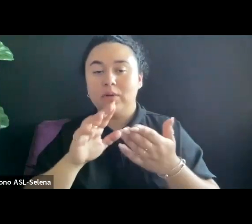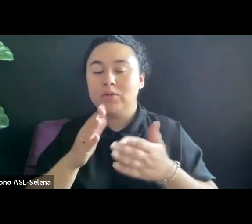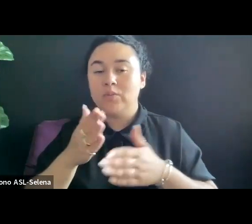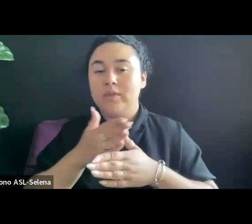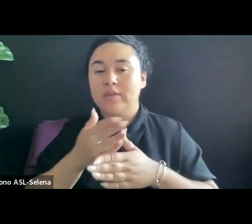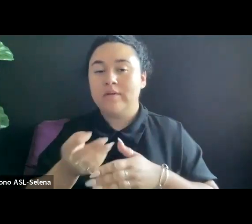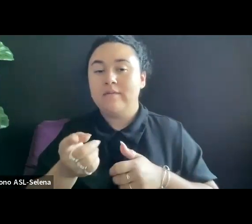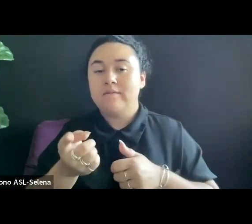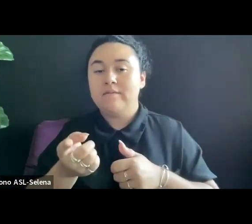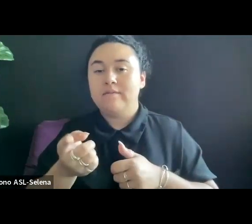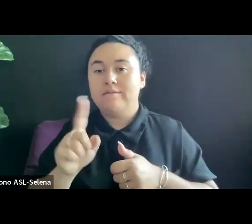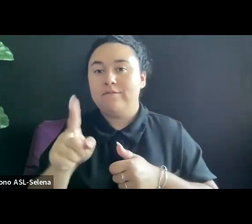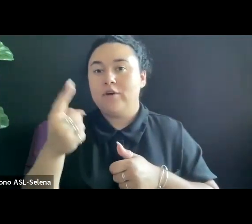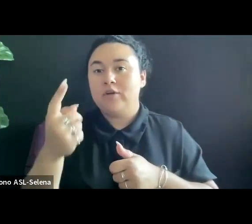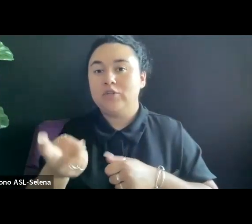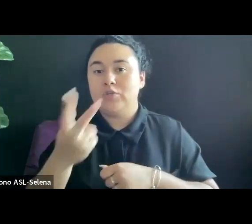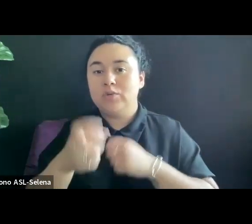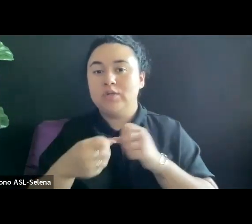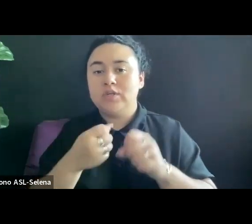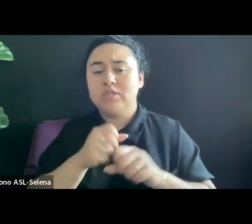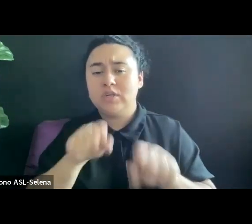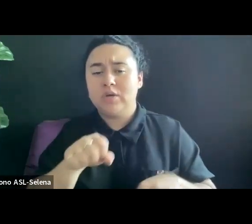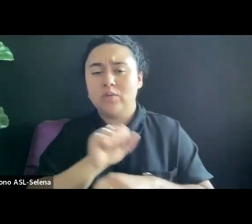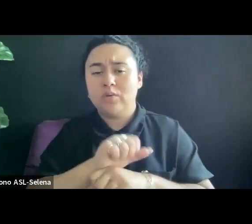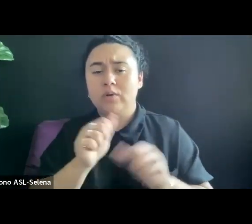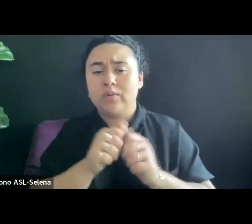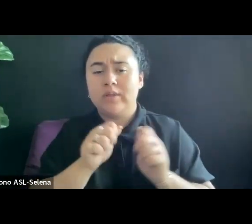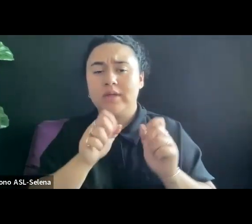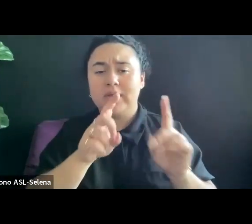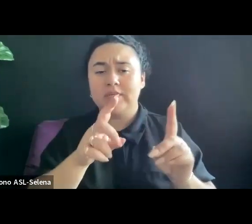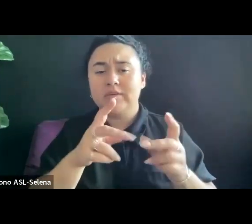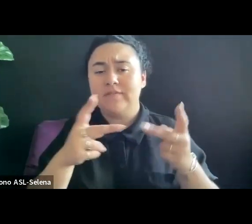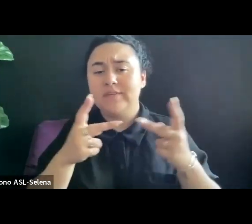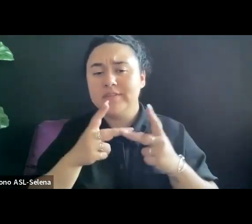WITH EDUCATIONAL FACILITIES AND NONPROFITS FOR TEN YEARS AS LONG AS IT'S USEFUL.